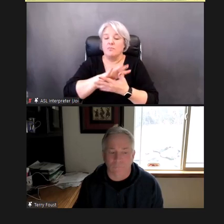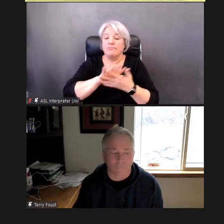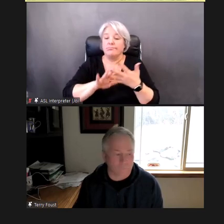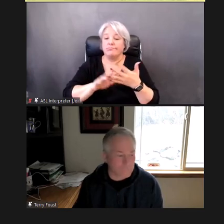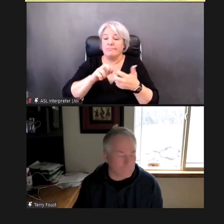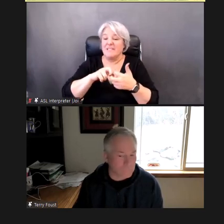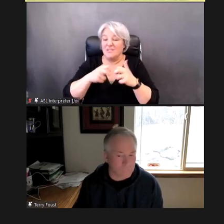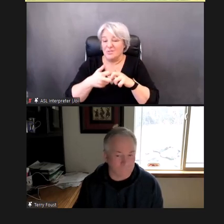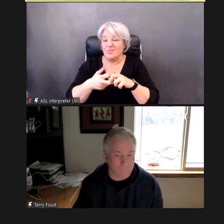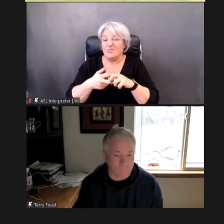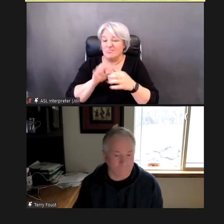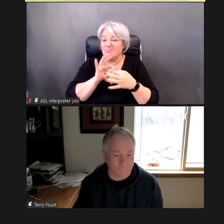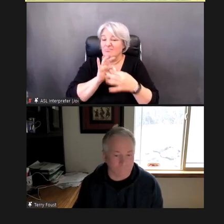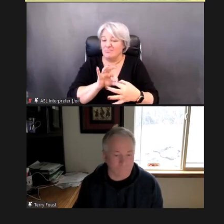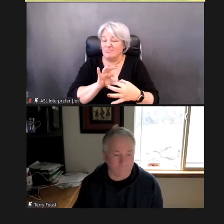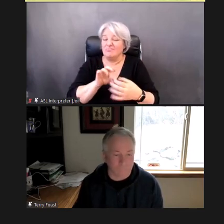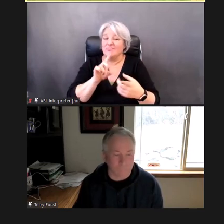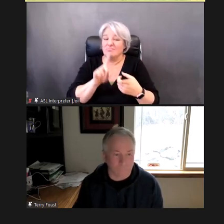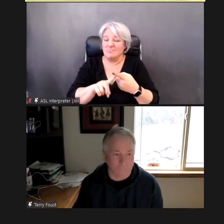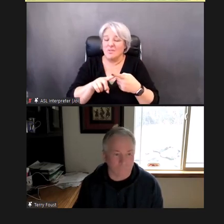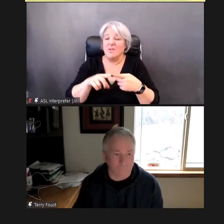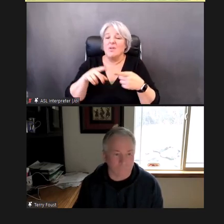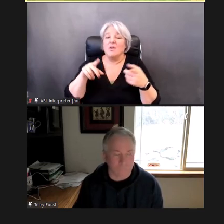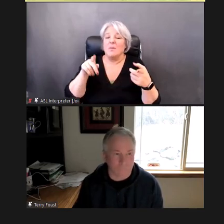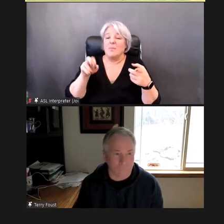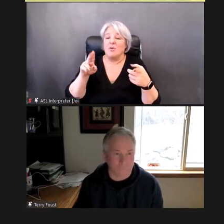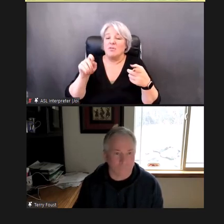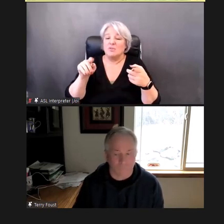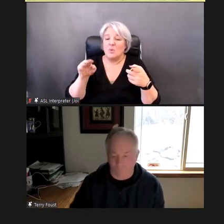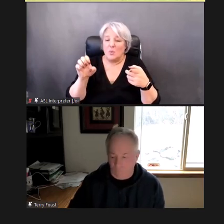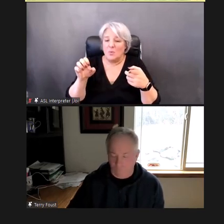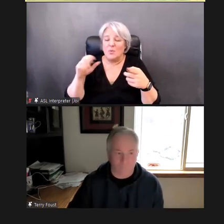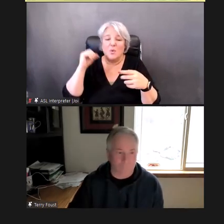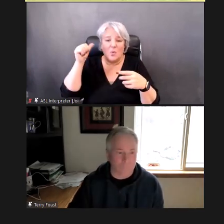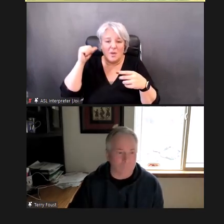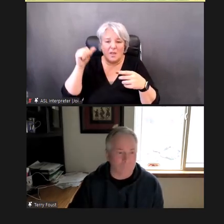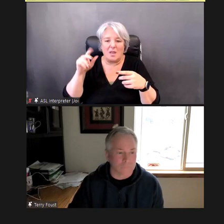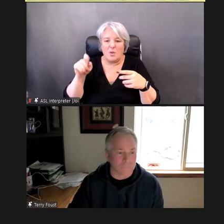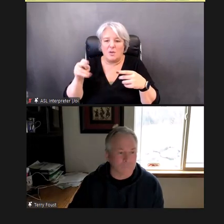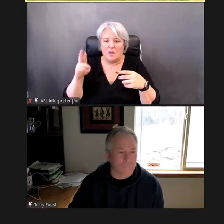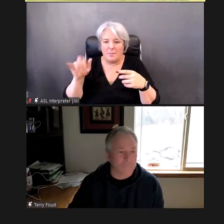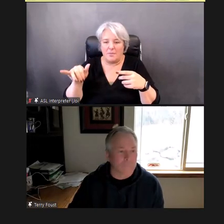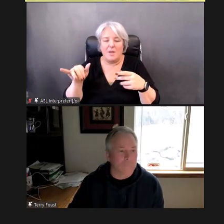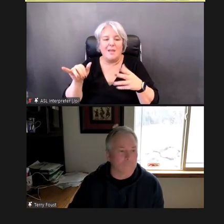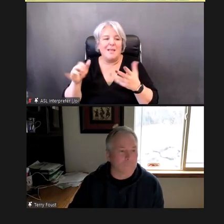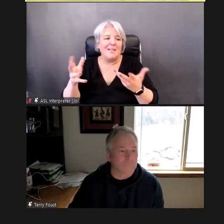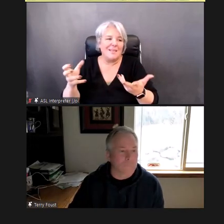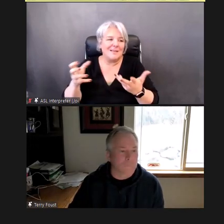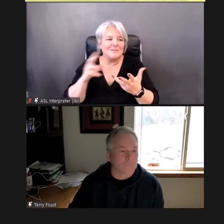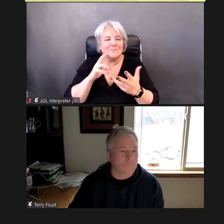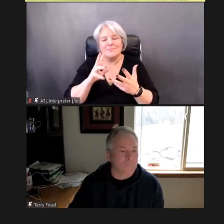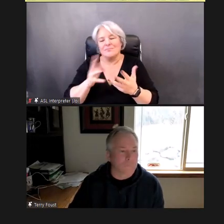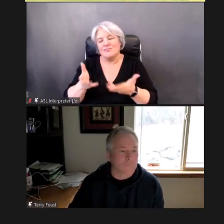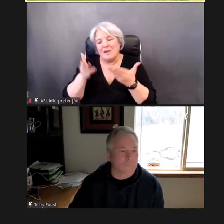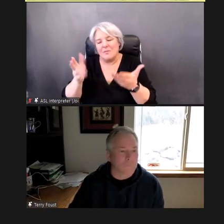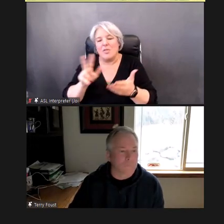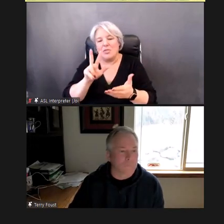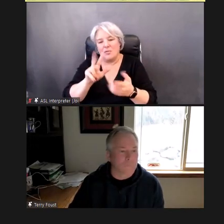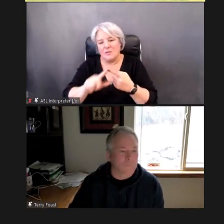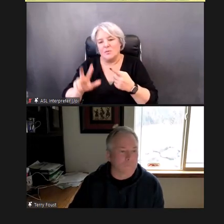pertaining to PureTone audiometry, which is the method that's recommended for 3 to five-year-olds, since many of you are getting